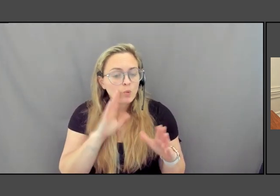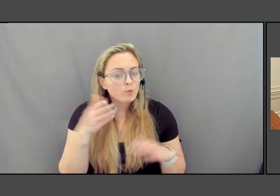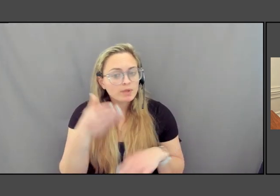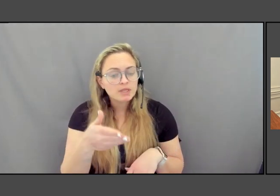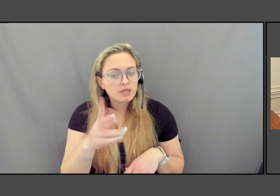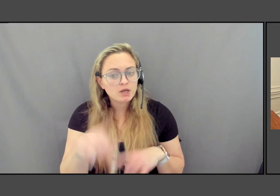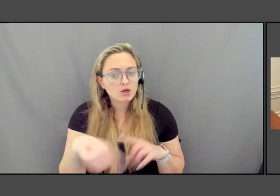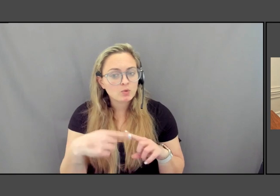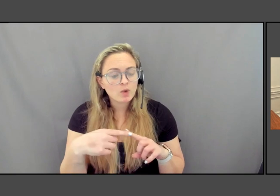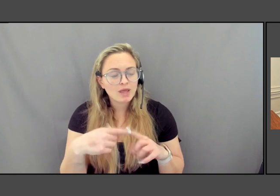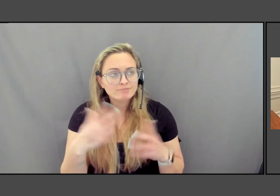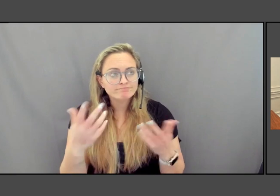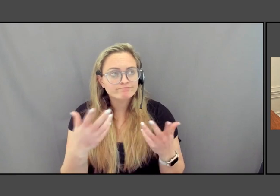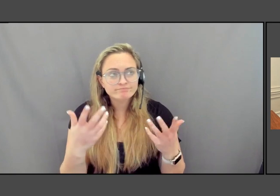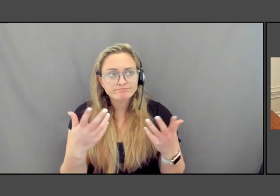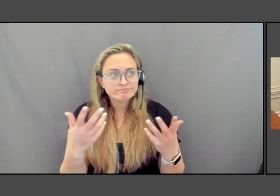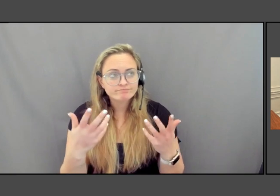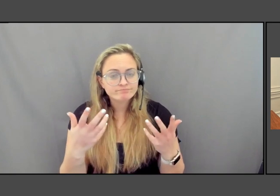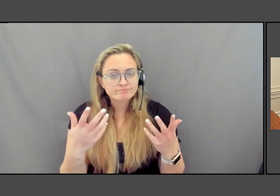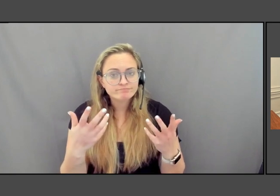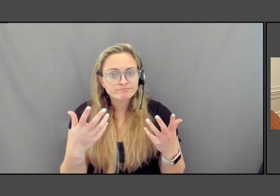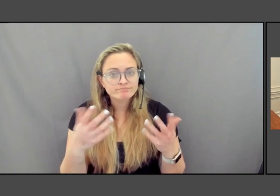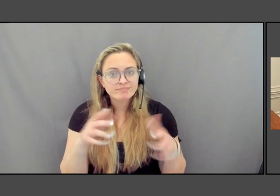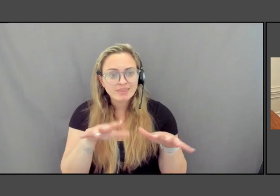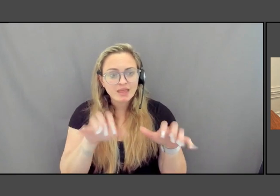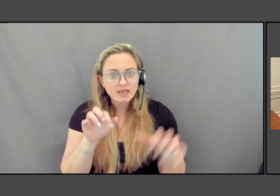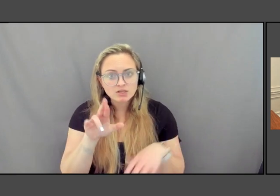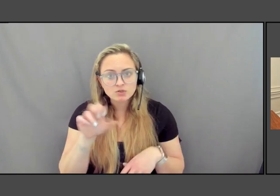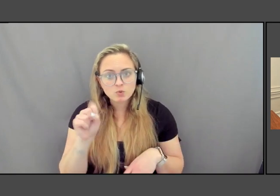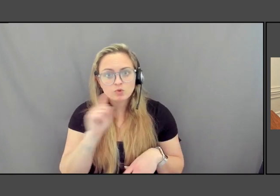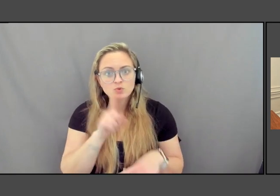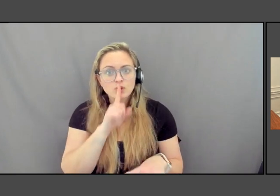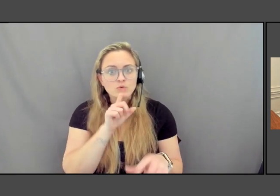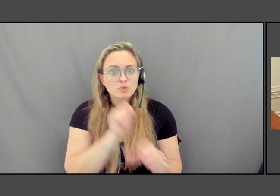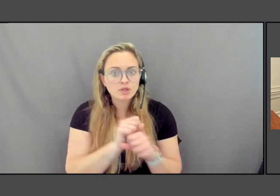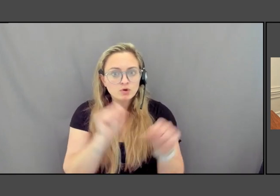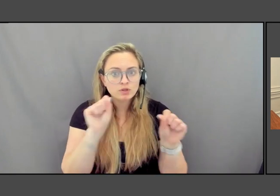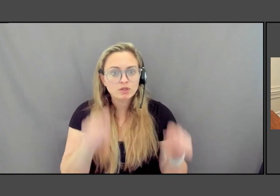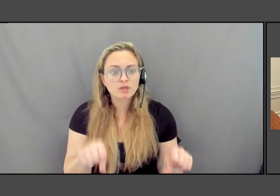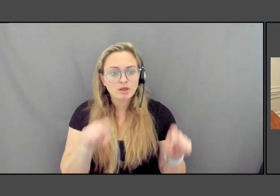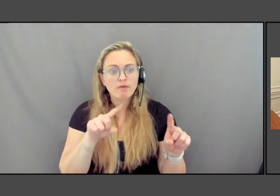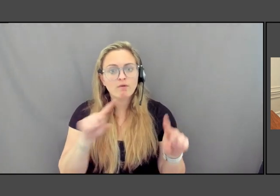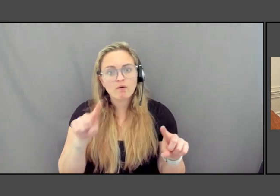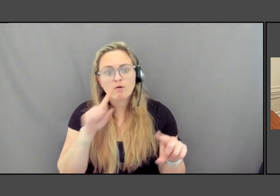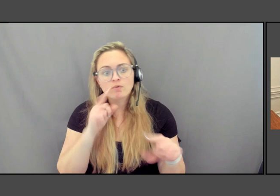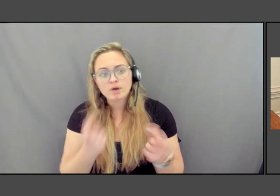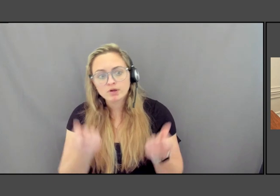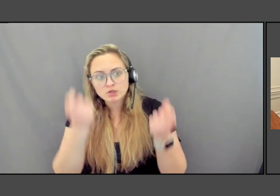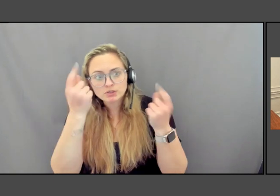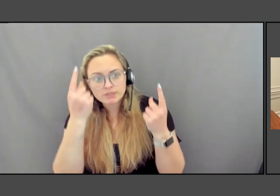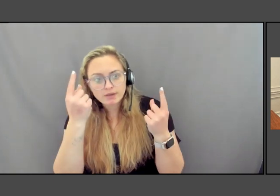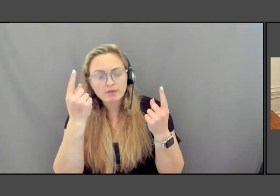you know, ice cores where you literally can go in and understand geologic time.